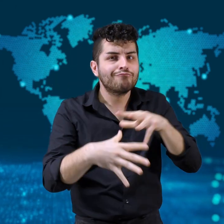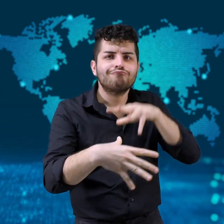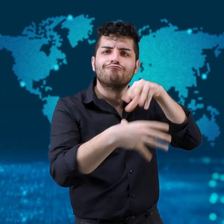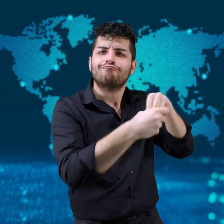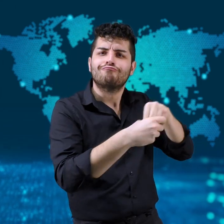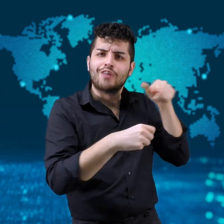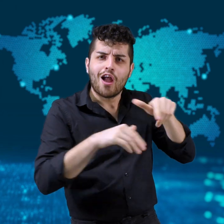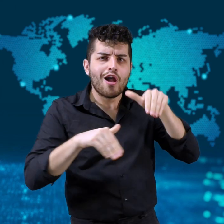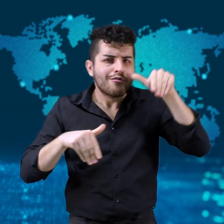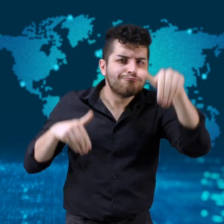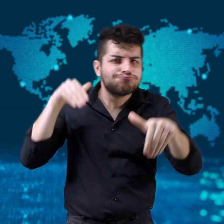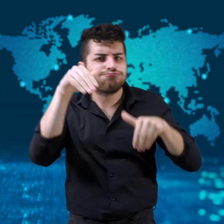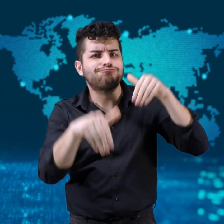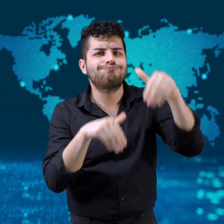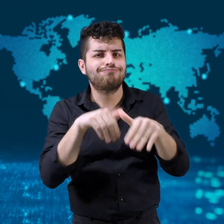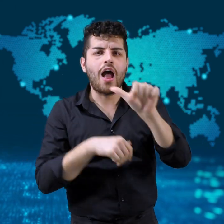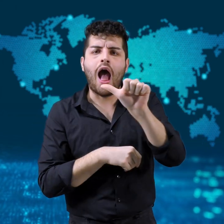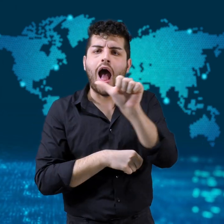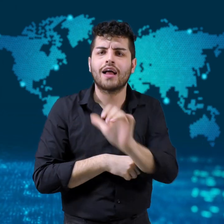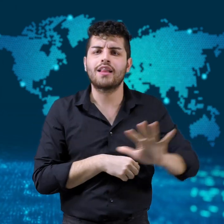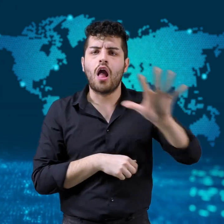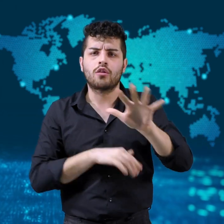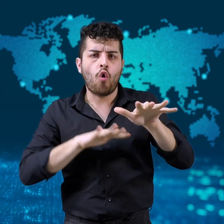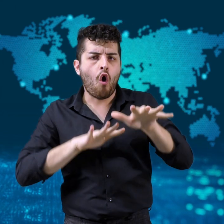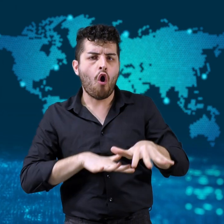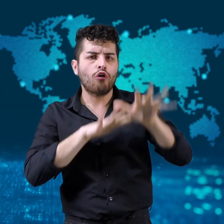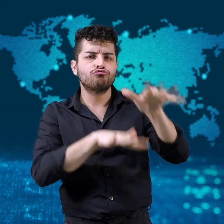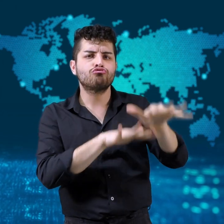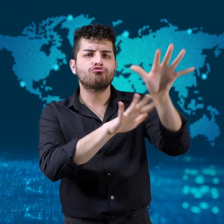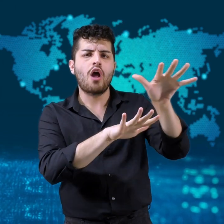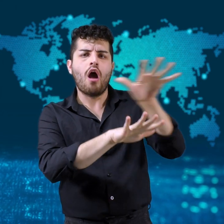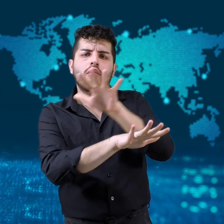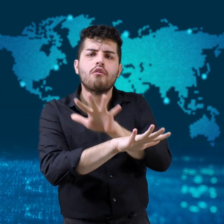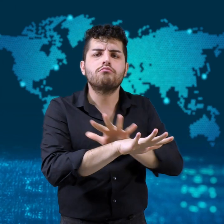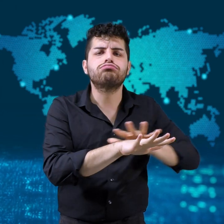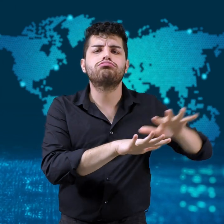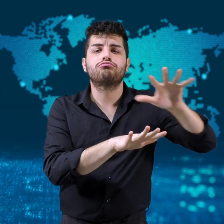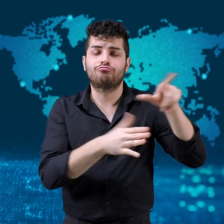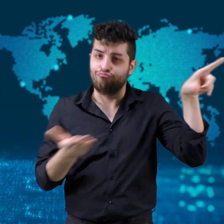rowed across the Atlantic Ocean,